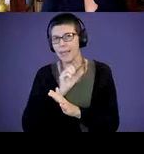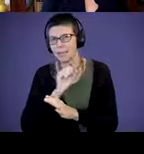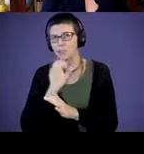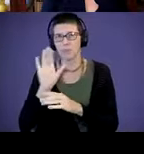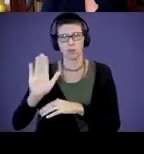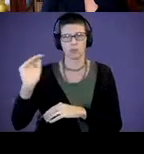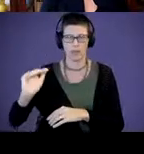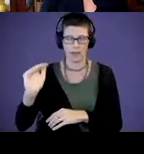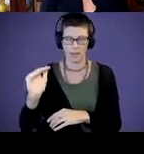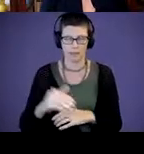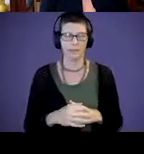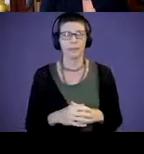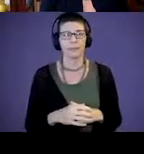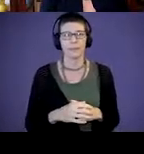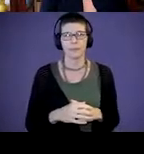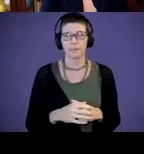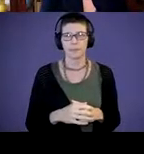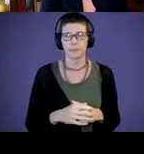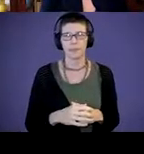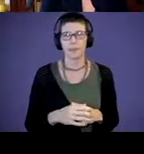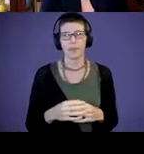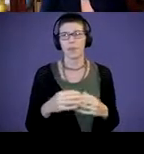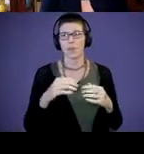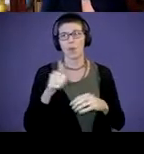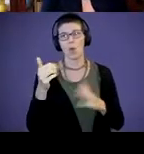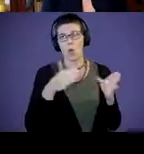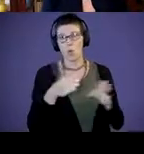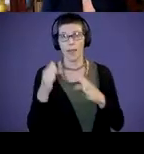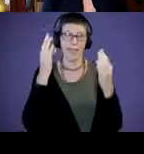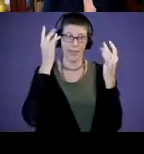There are ways, thinking about if our child is in a wheelchair,